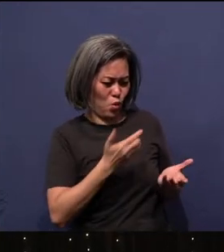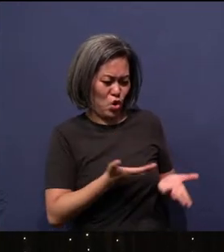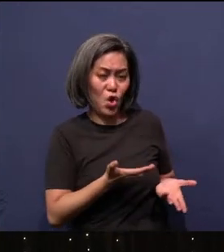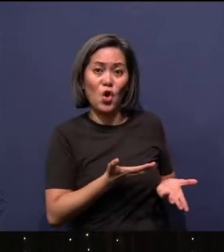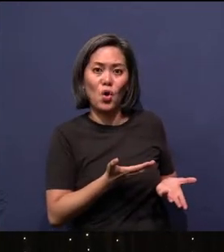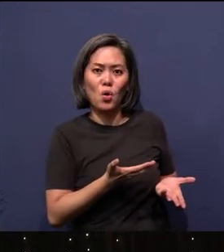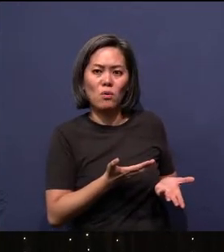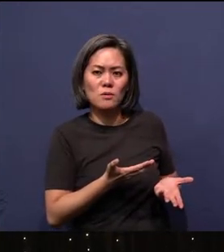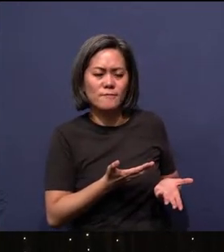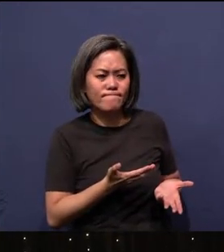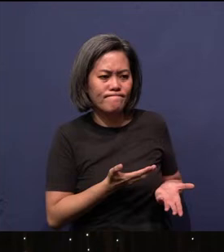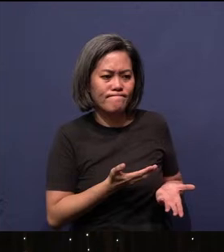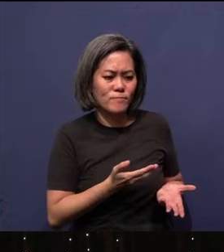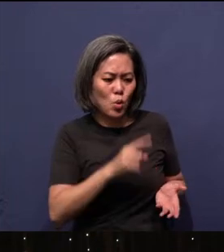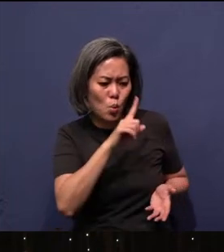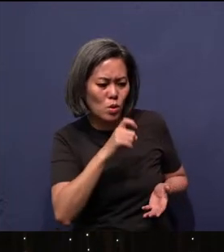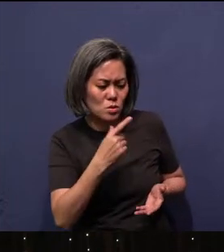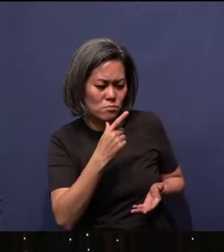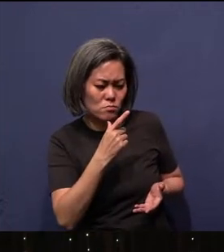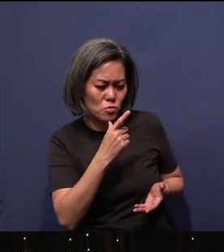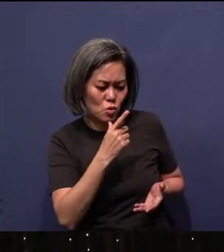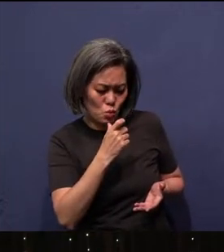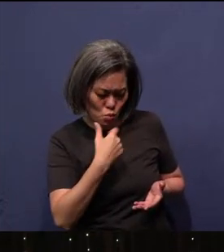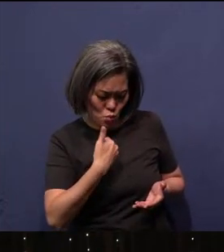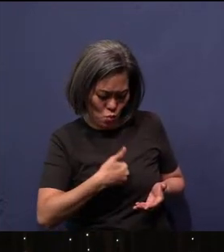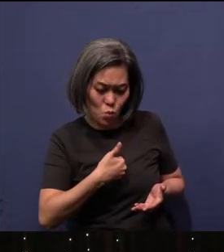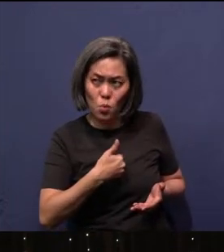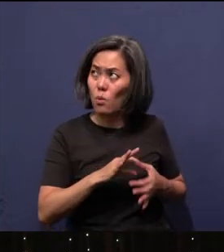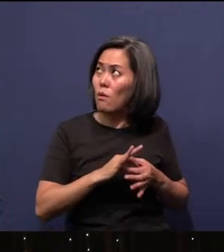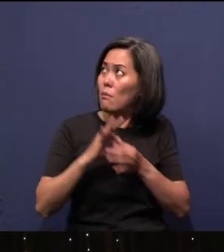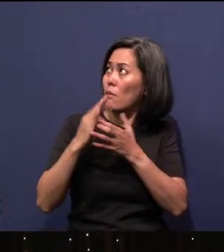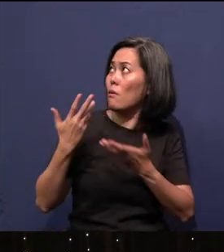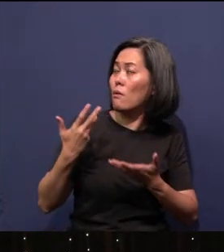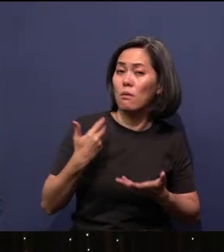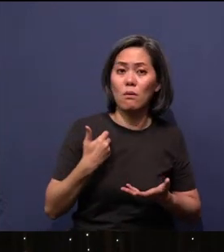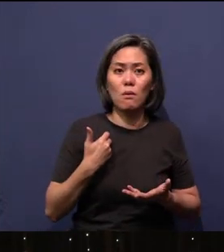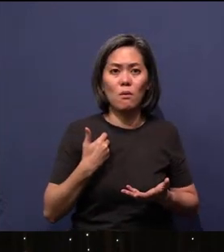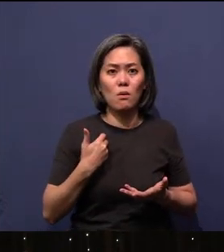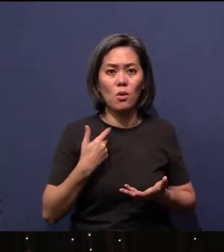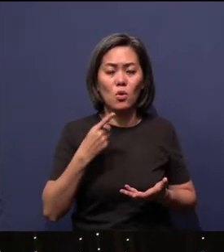question, whose do we belong? Whose are we? Who do you belong to?